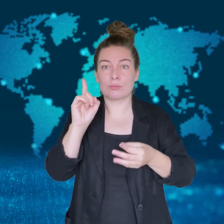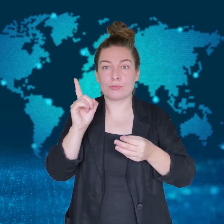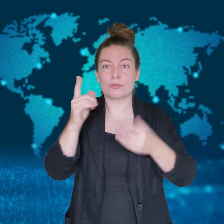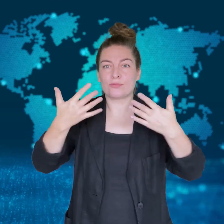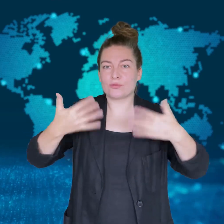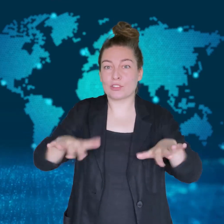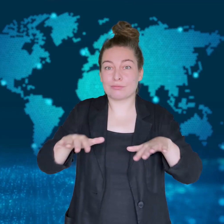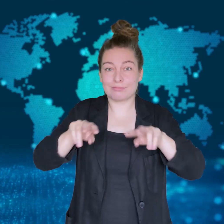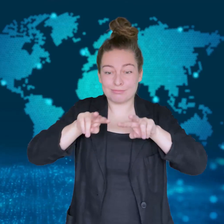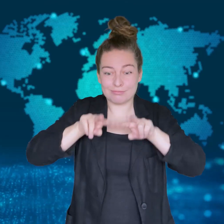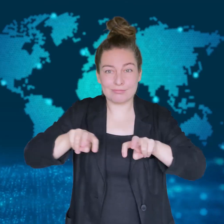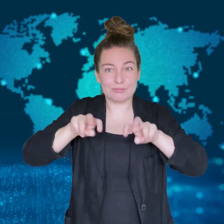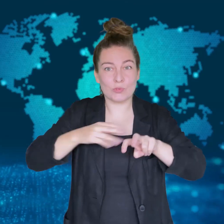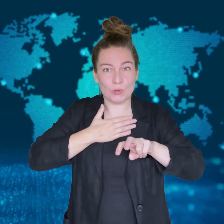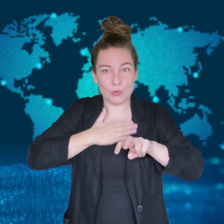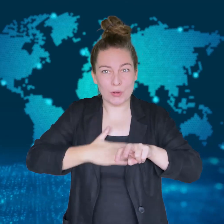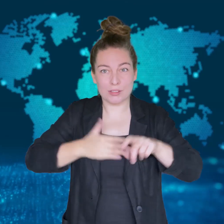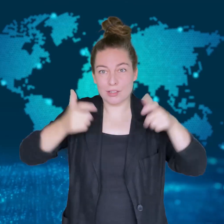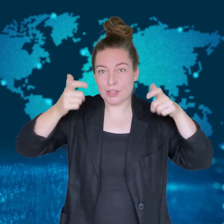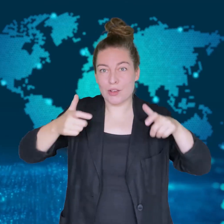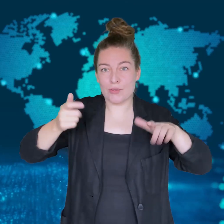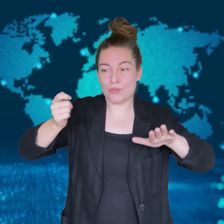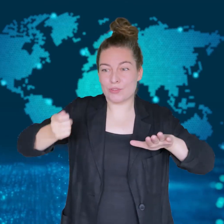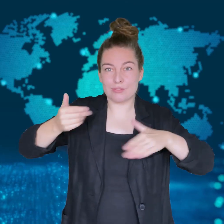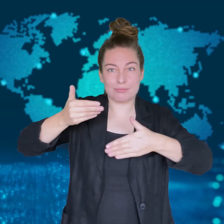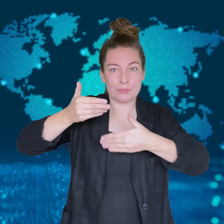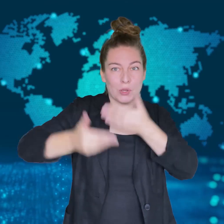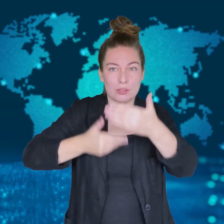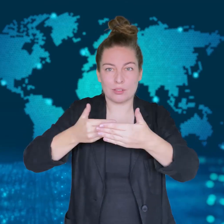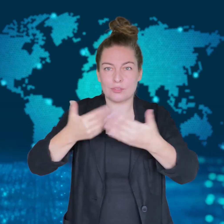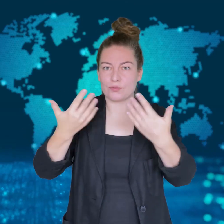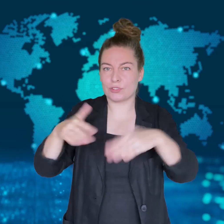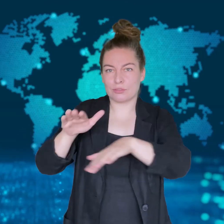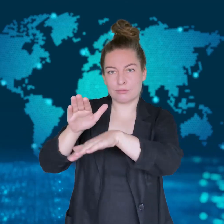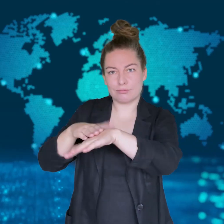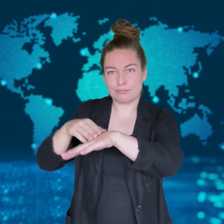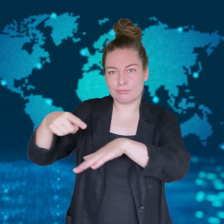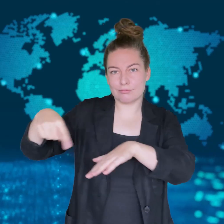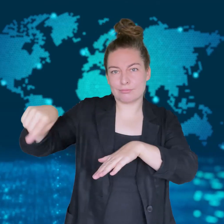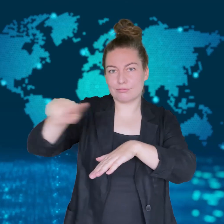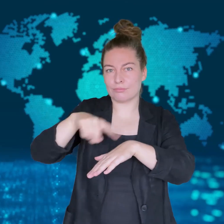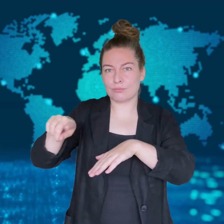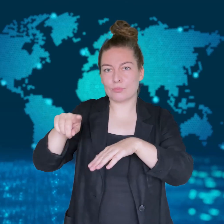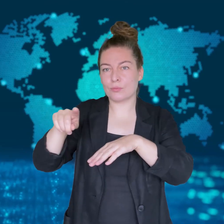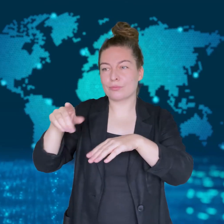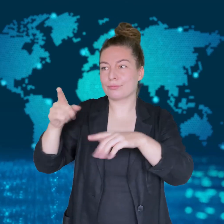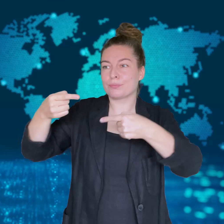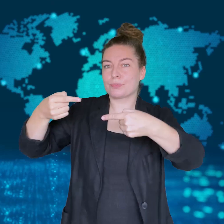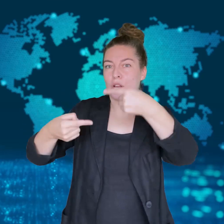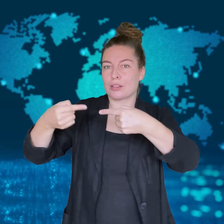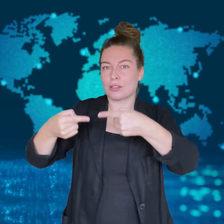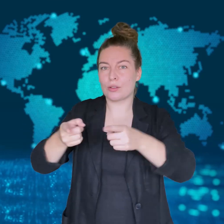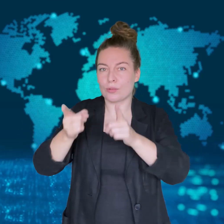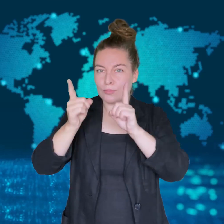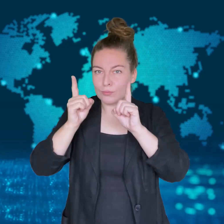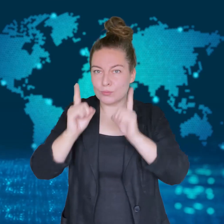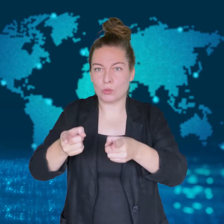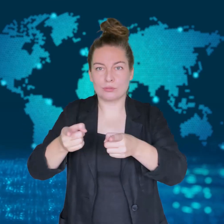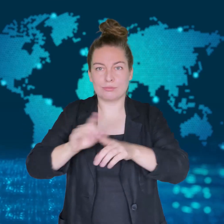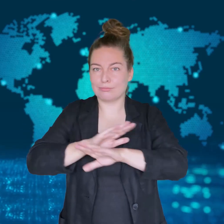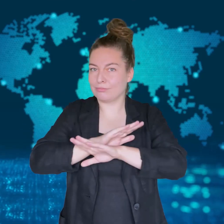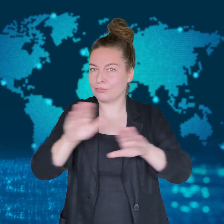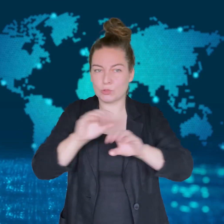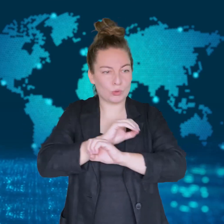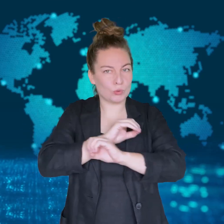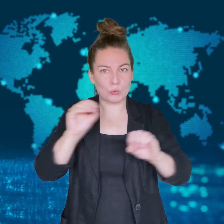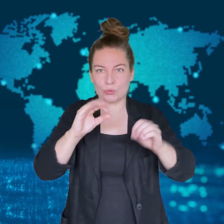Party members were told to cut all links with the group and that